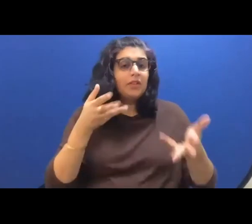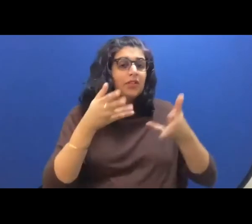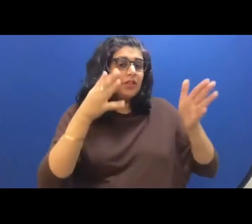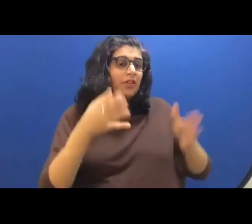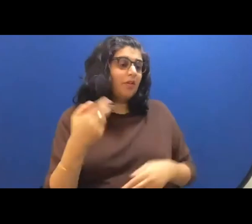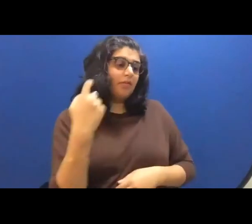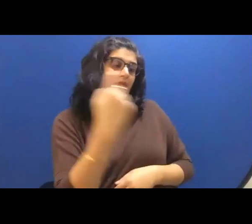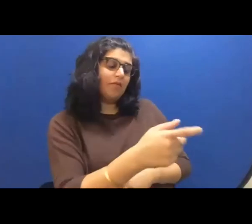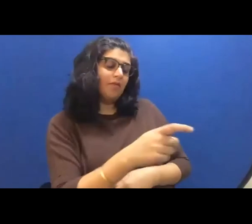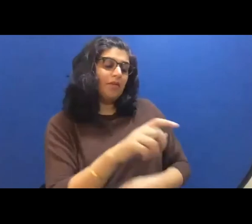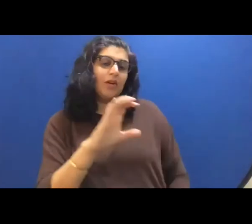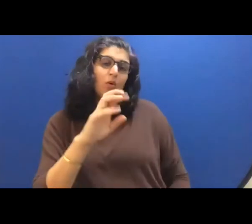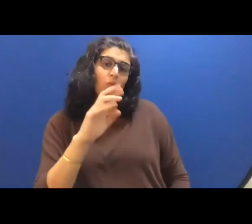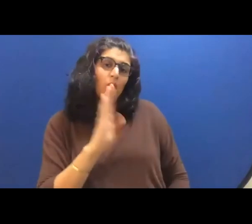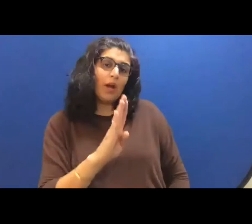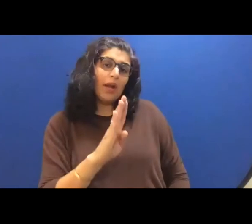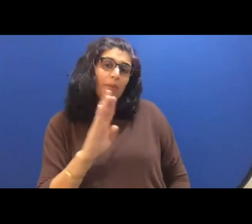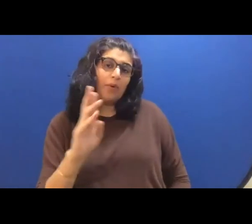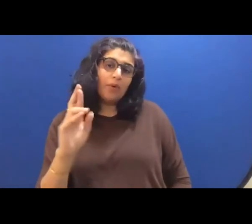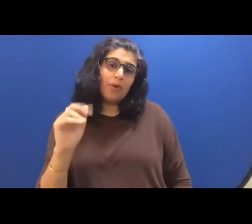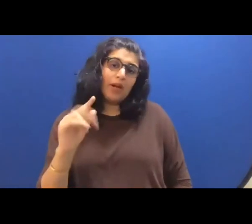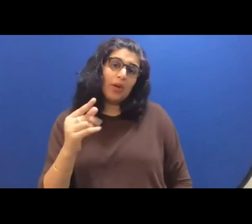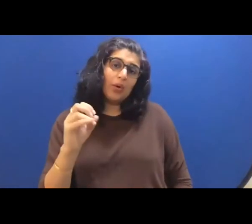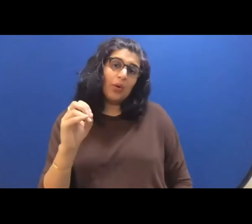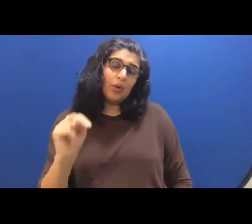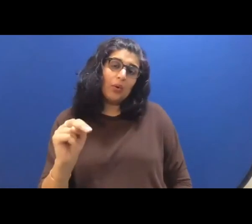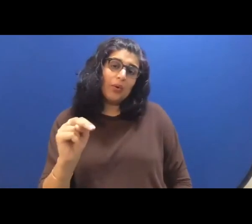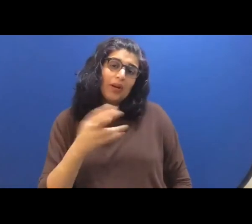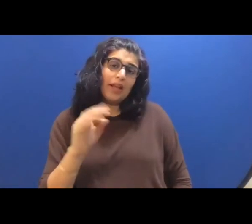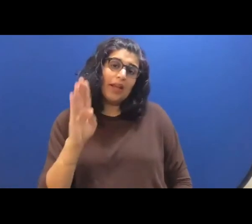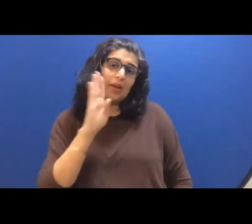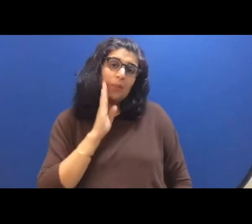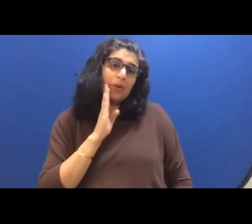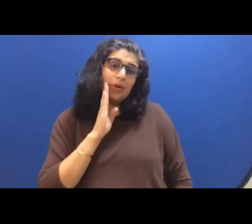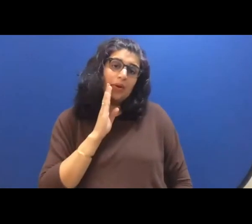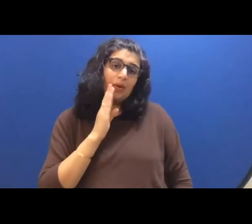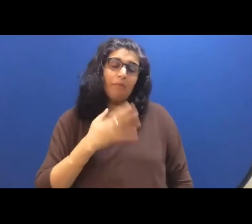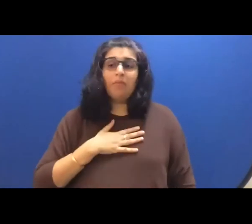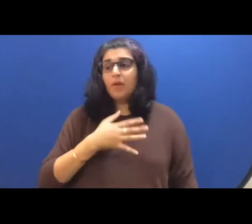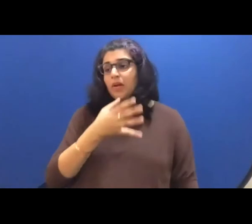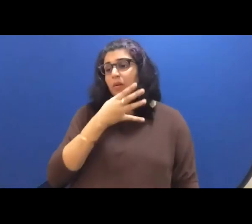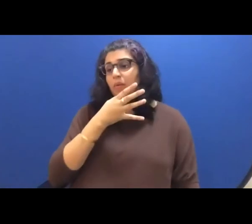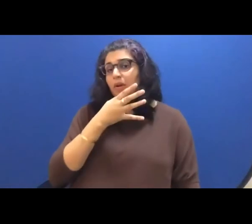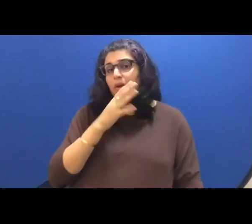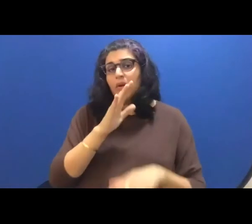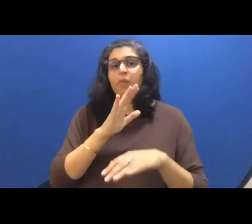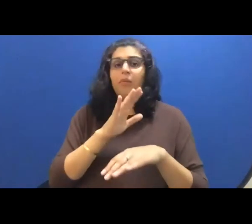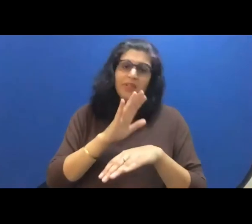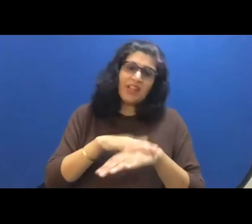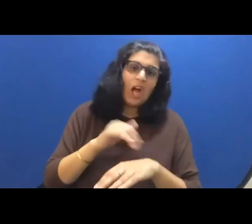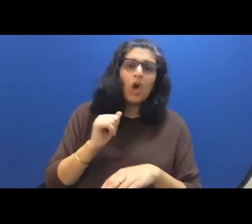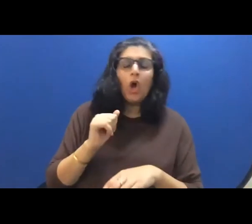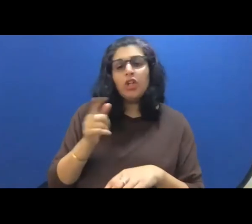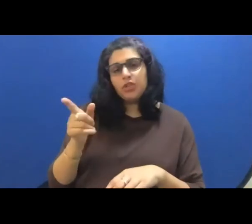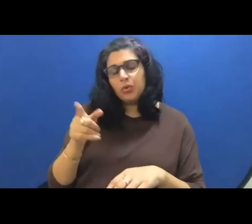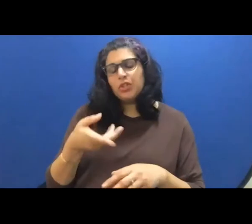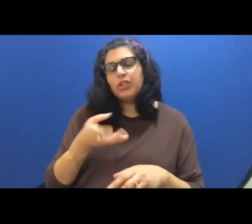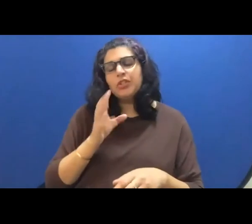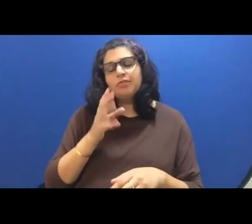and a beer. My mom was on call. So she drank water. I didn't know why she had insisted